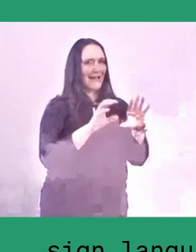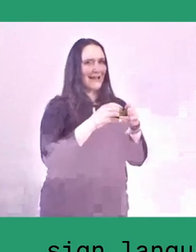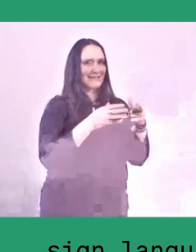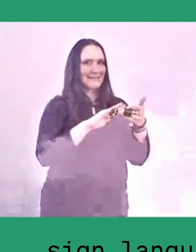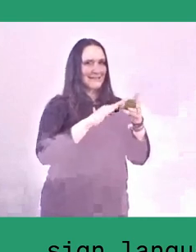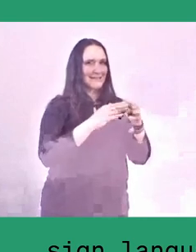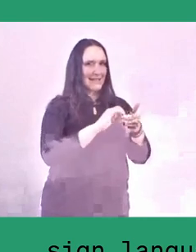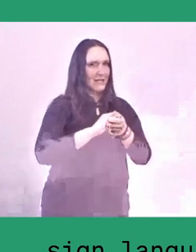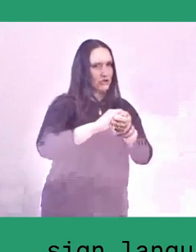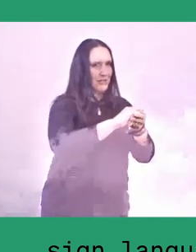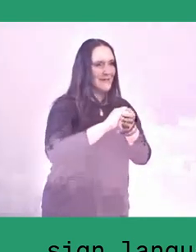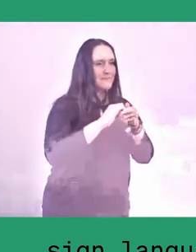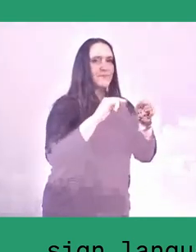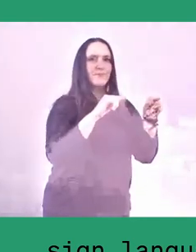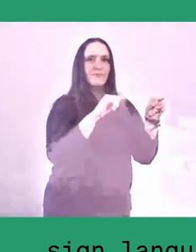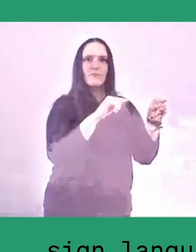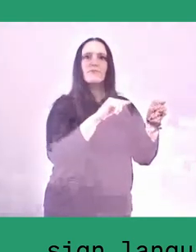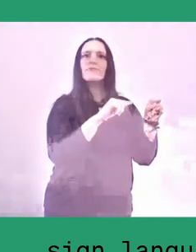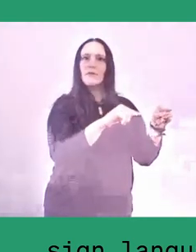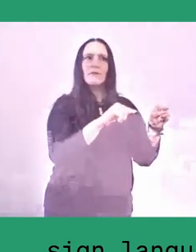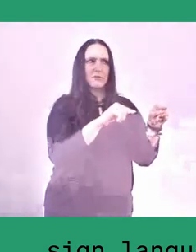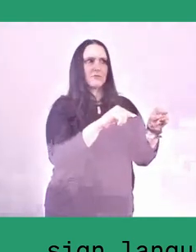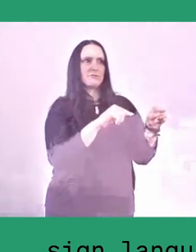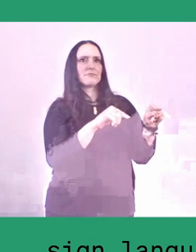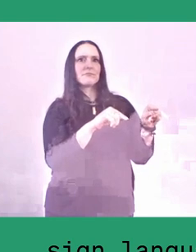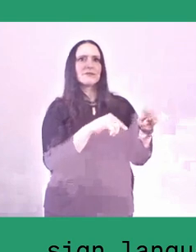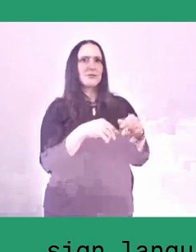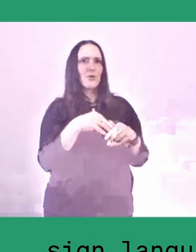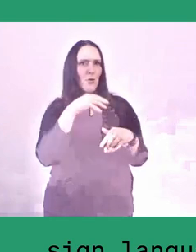So there are many bottom-up initiatives,